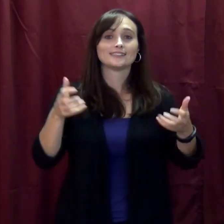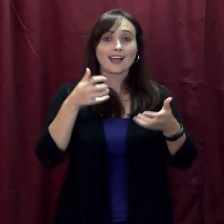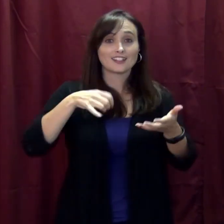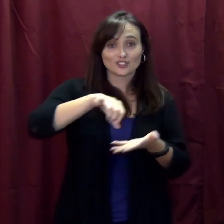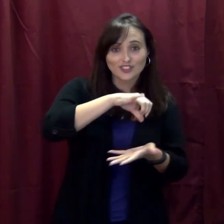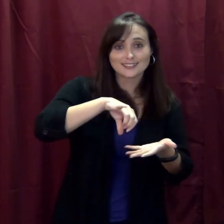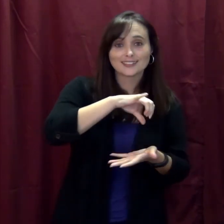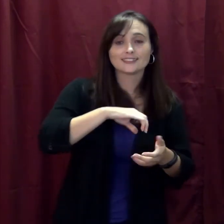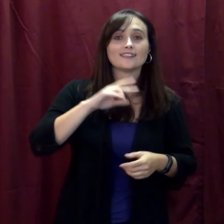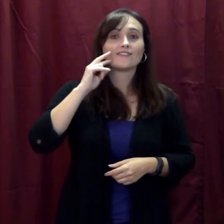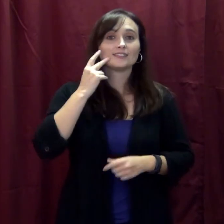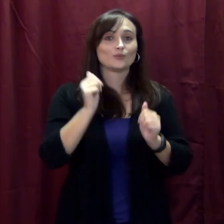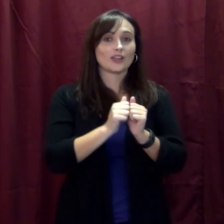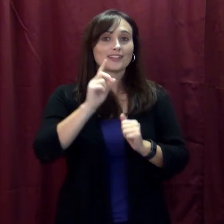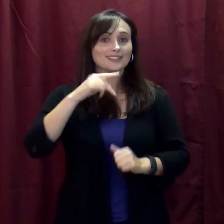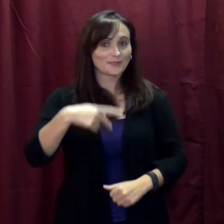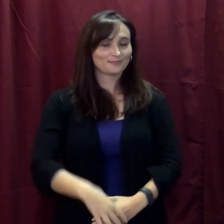salad dressing and vegetables with dips